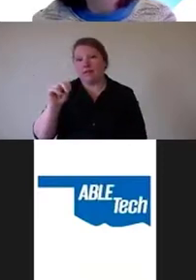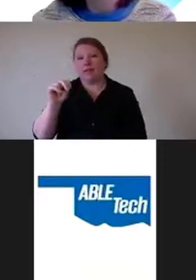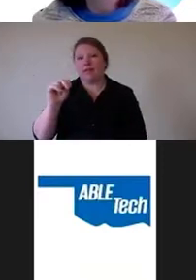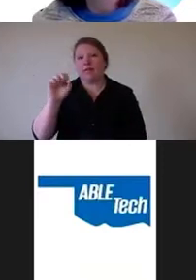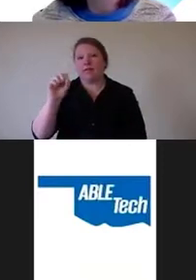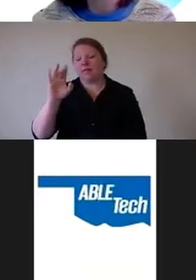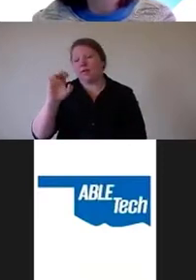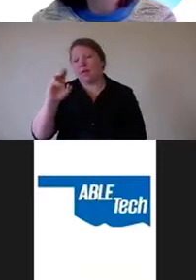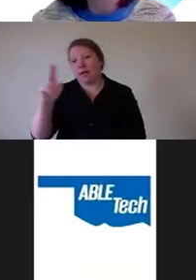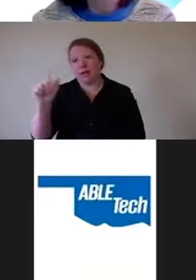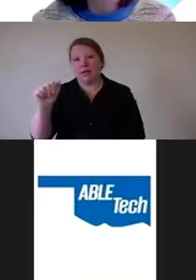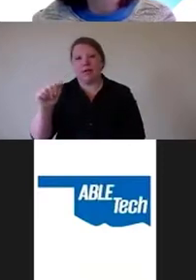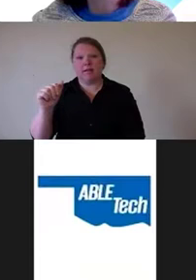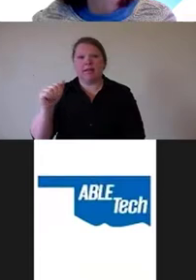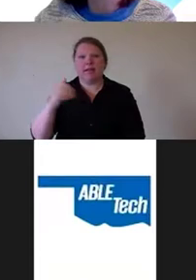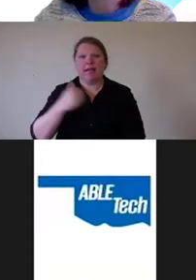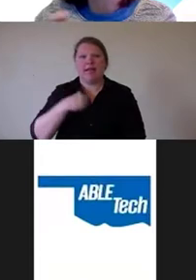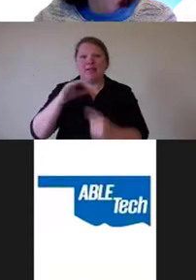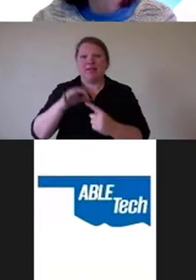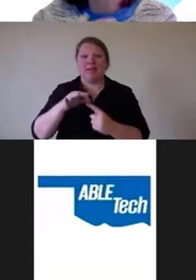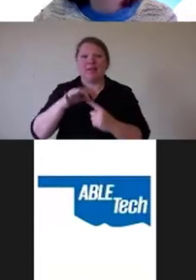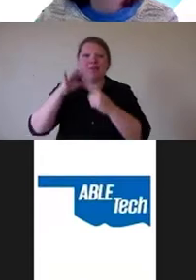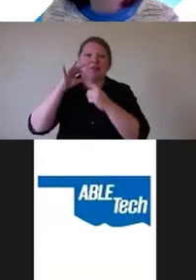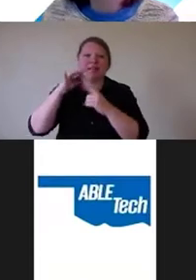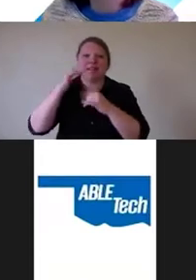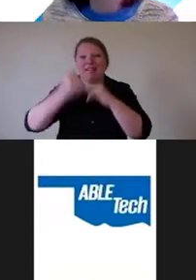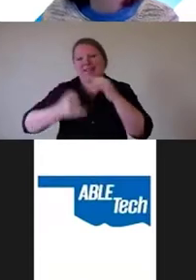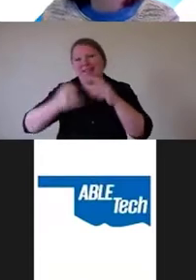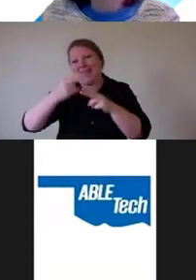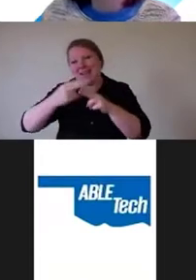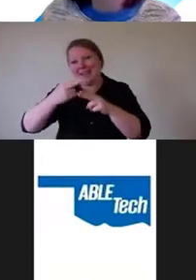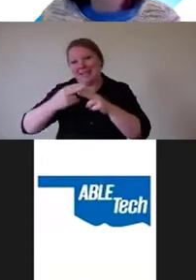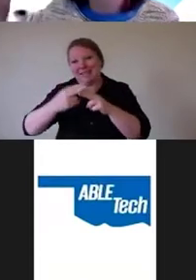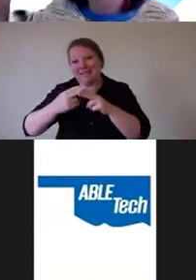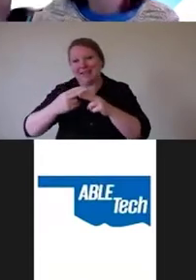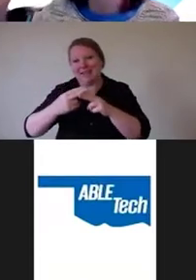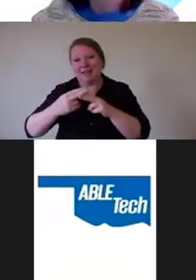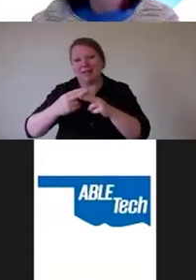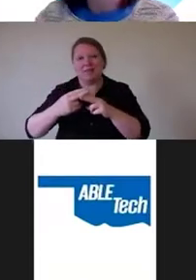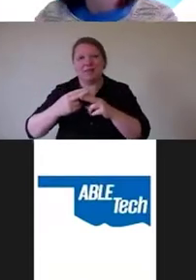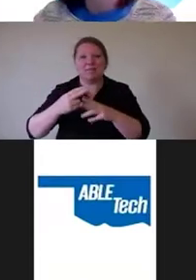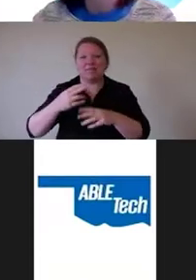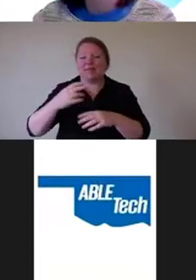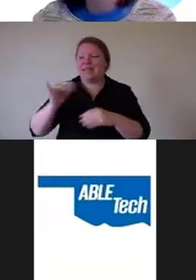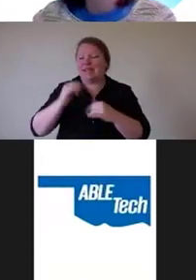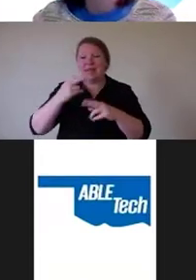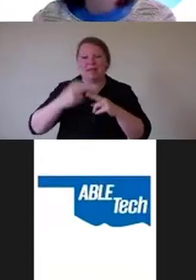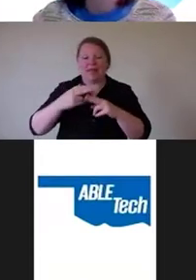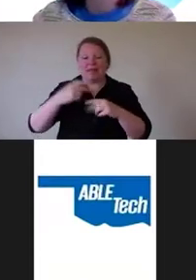All of the Byrne Haber's on this planet or either me or people I gave birth to. So, not hard to find.